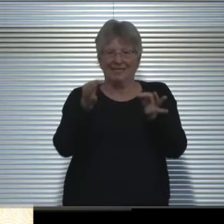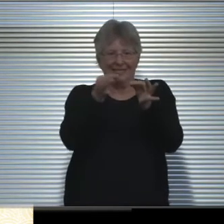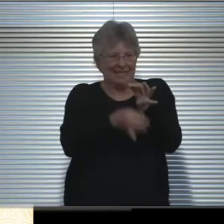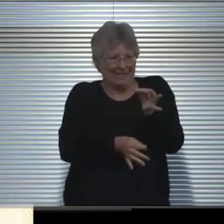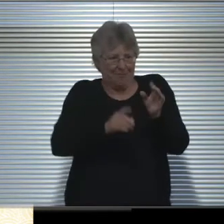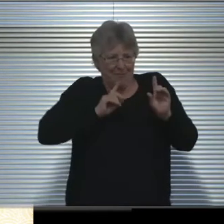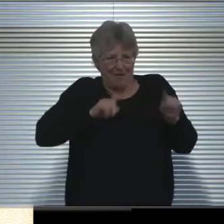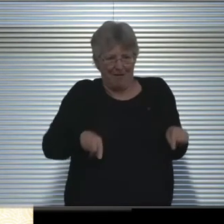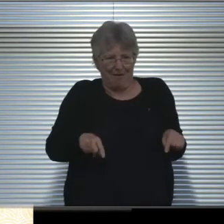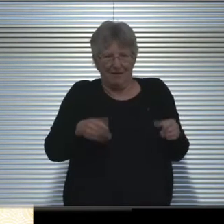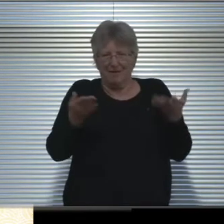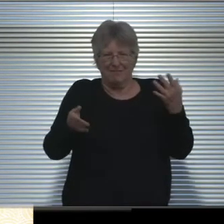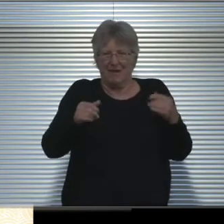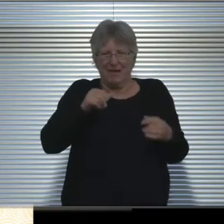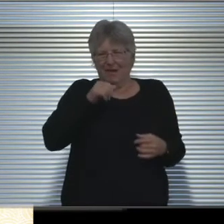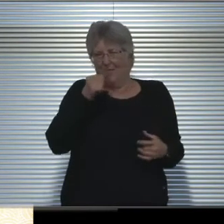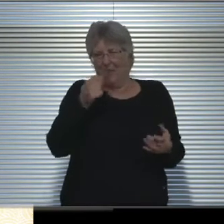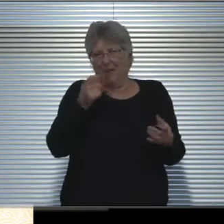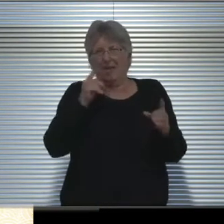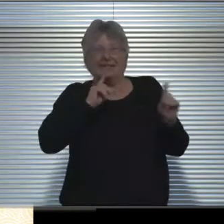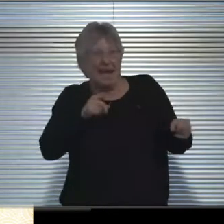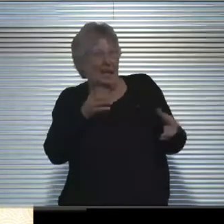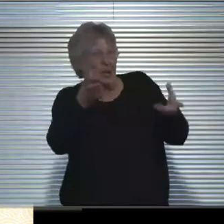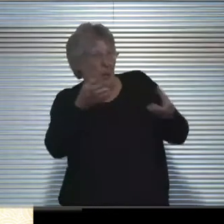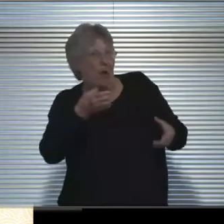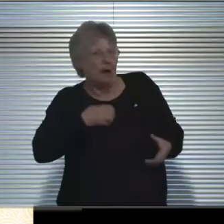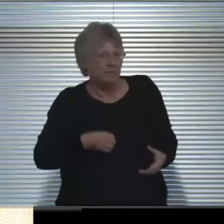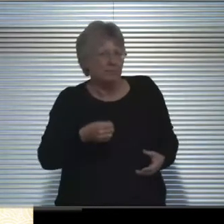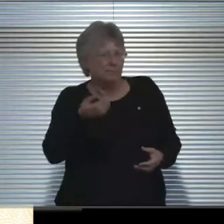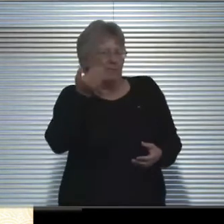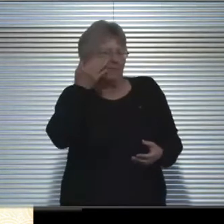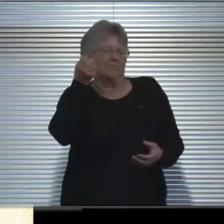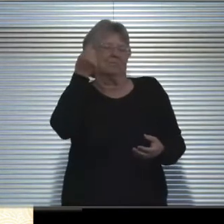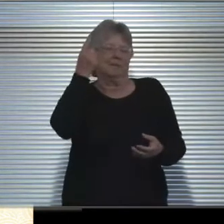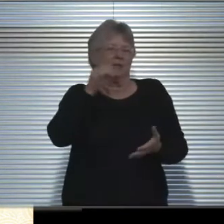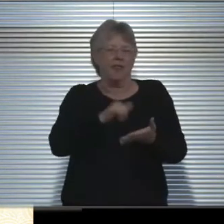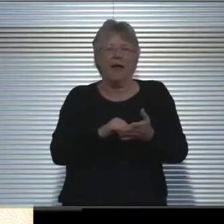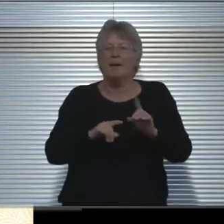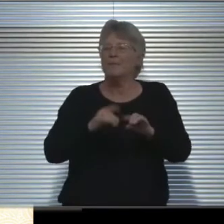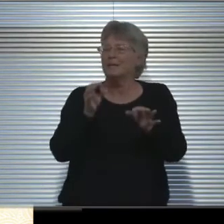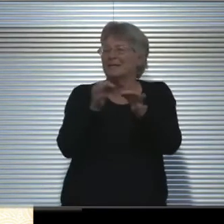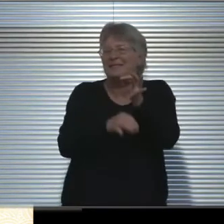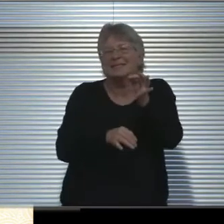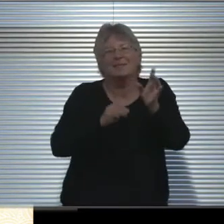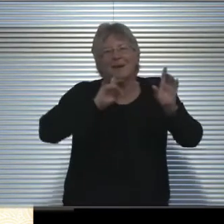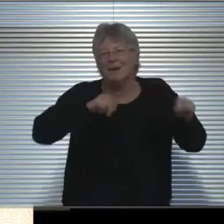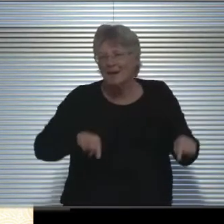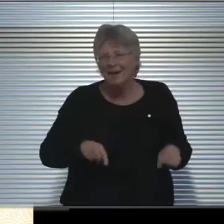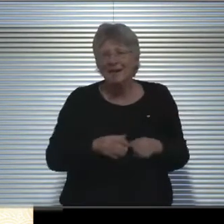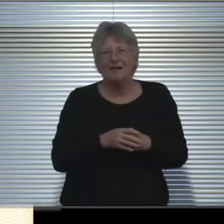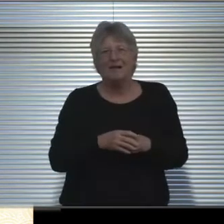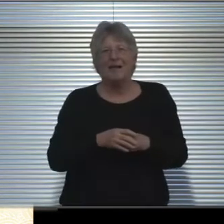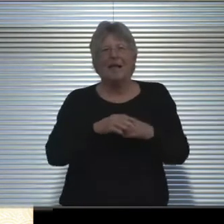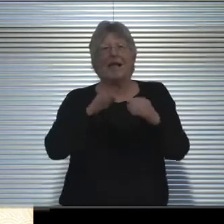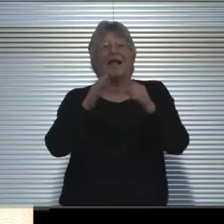It might not be a desirable answer I acknowledge that, but it's a very simple answer, in the county of Los Angeles,